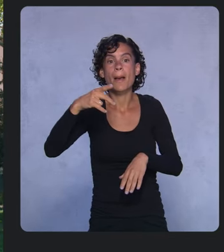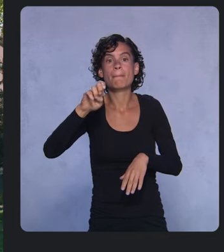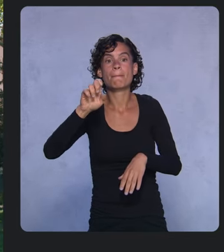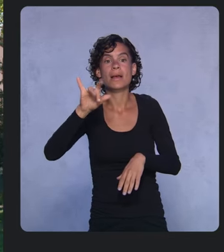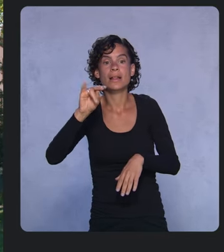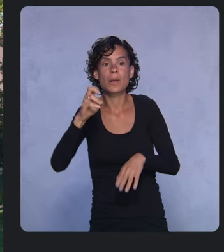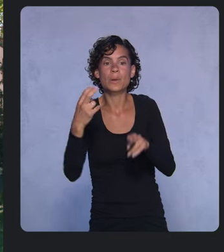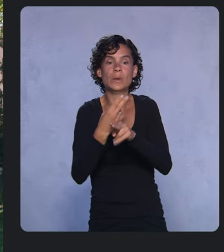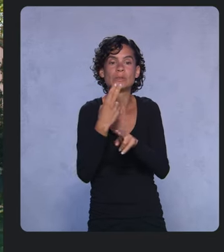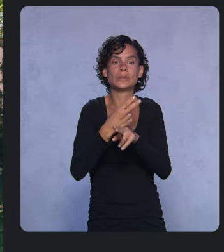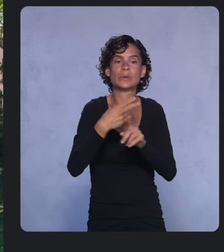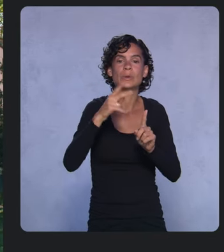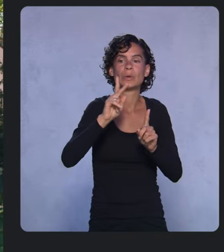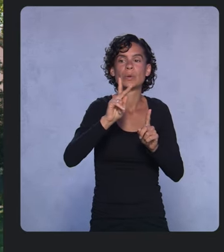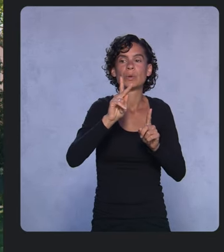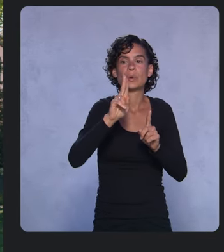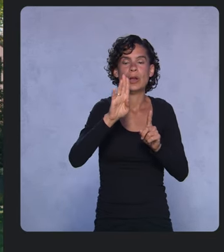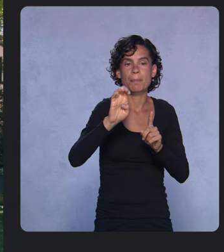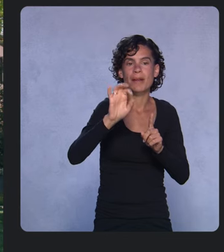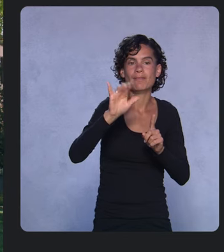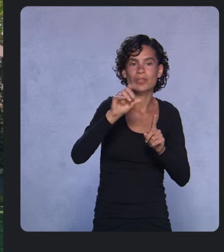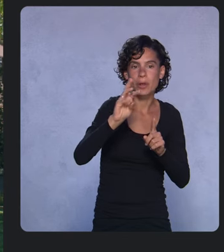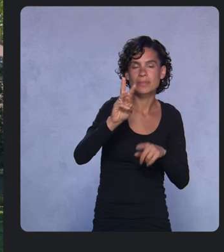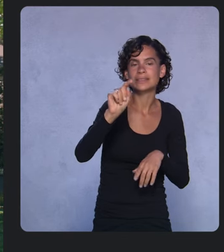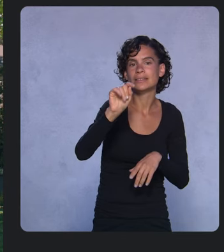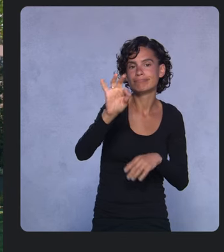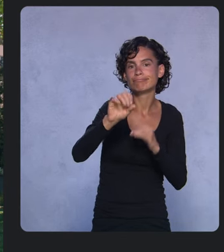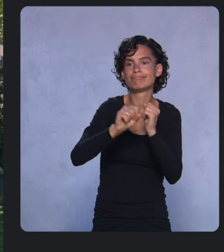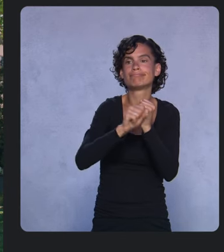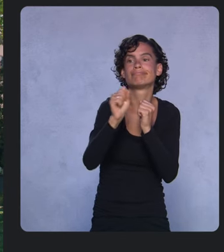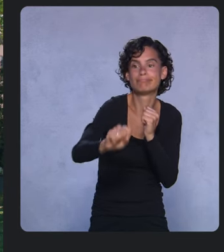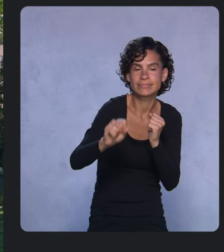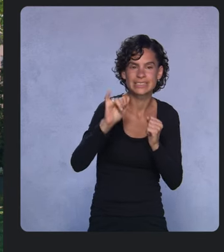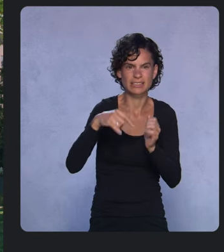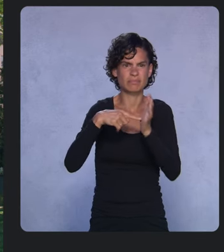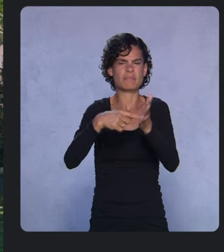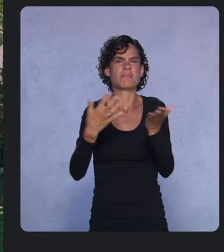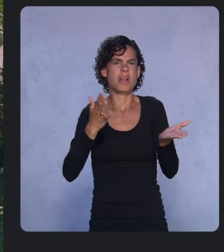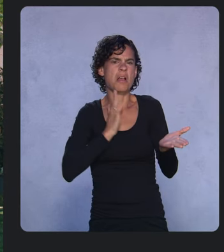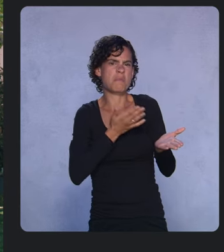This is what our spam detection example looks like. With the output generated from each step,